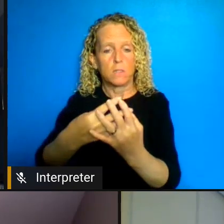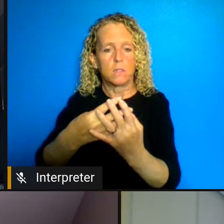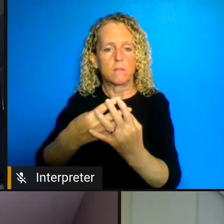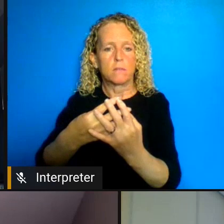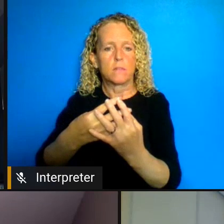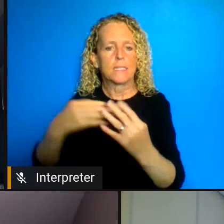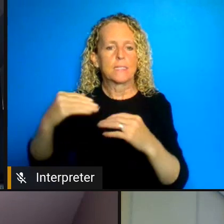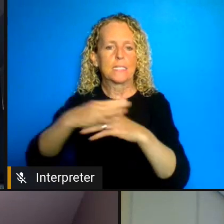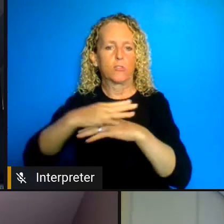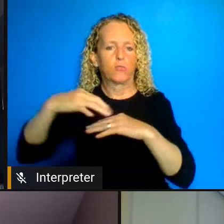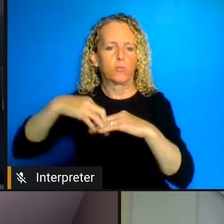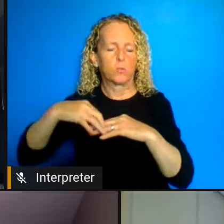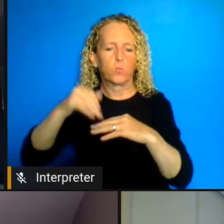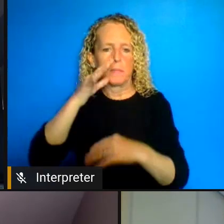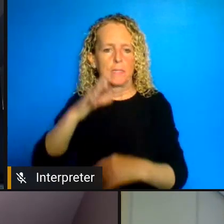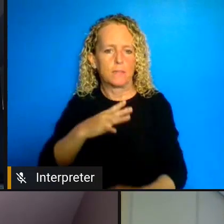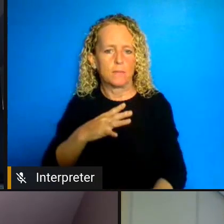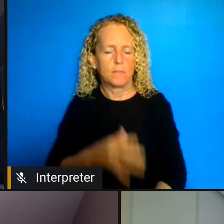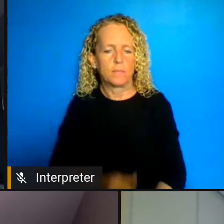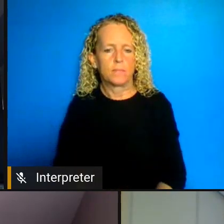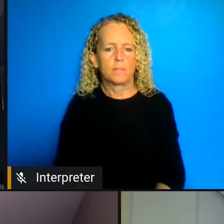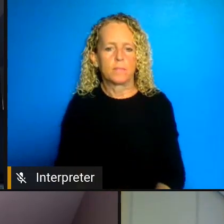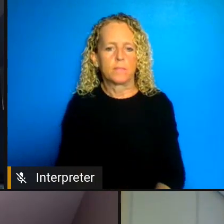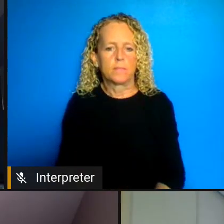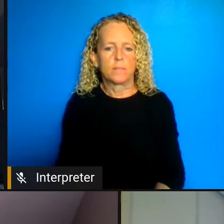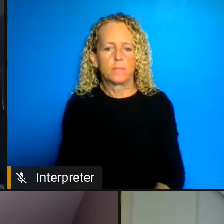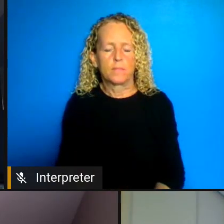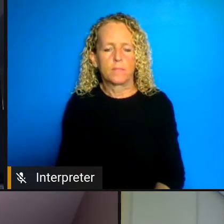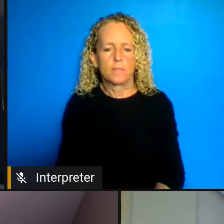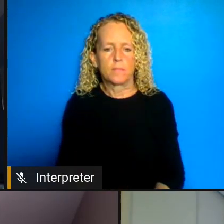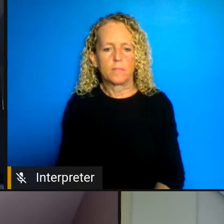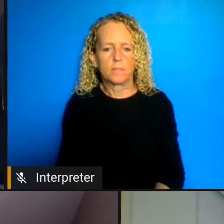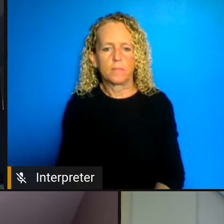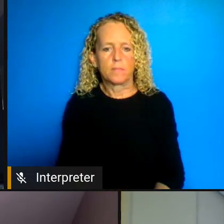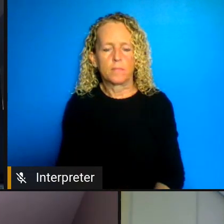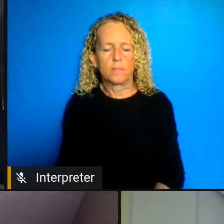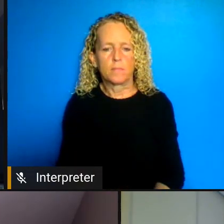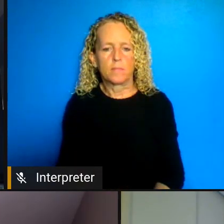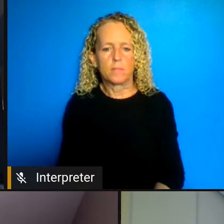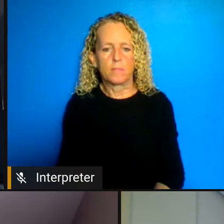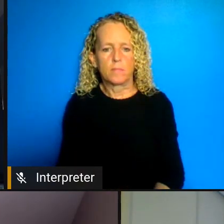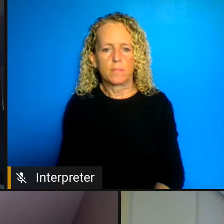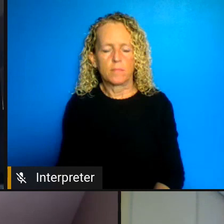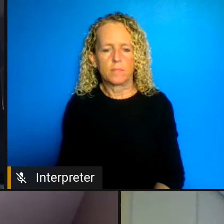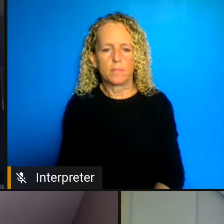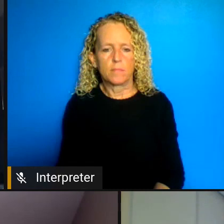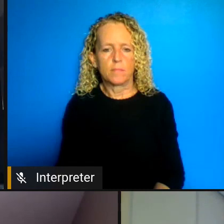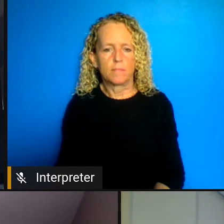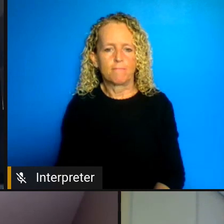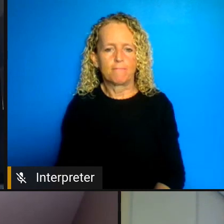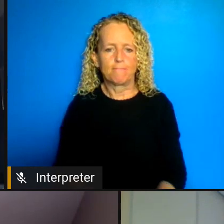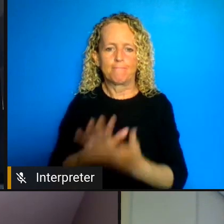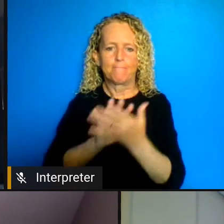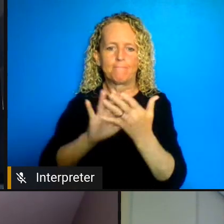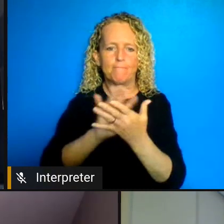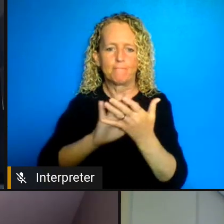being done by the government so far squat all so not much. I think we have